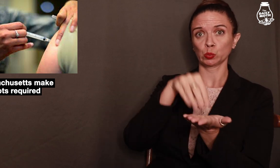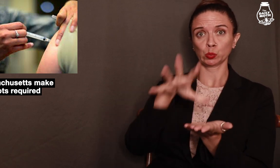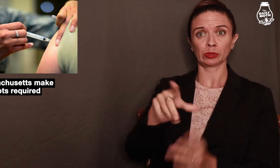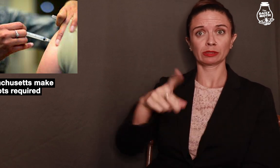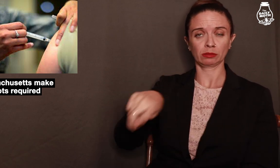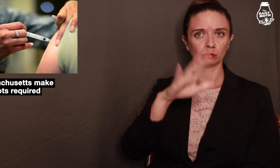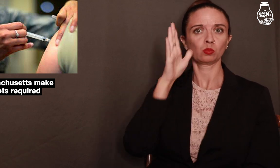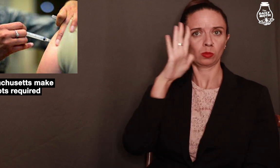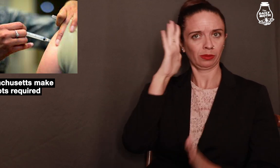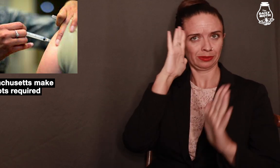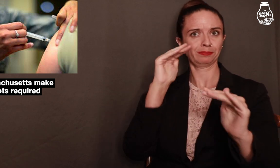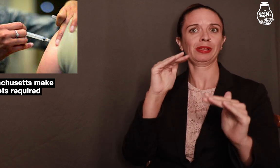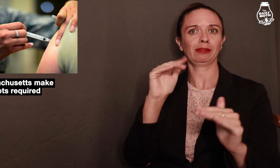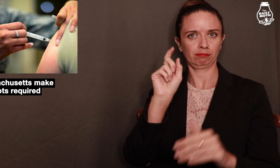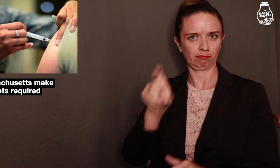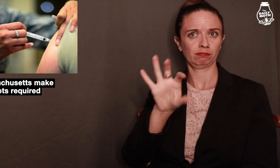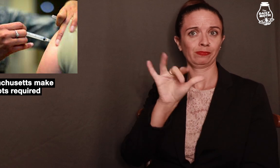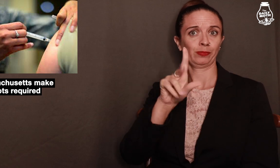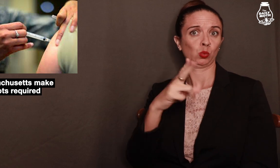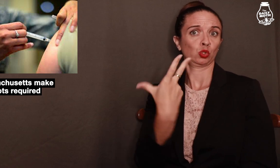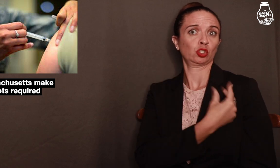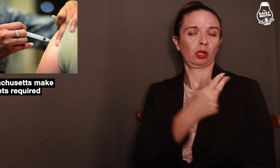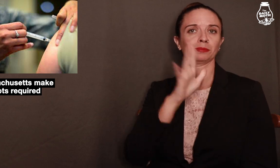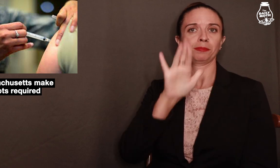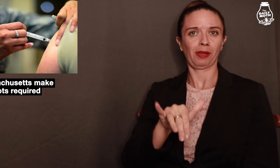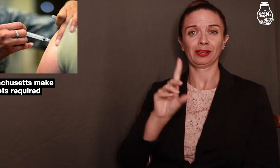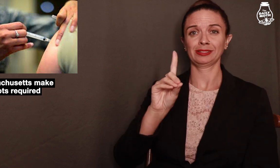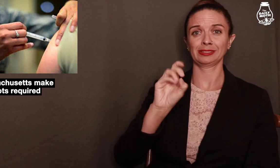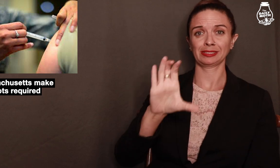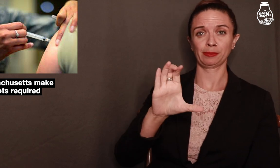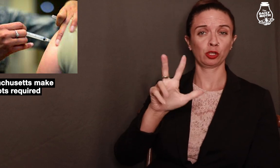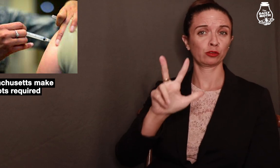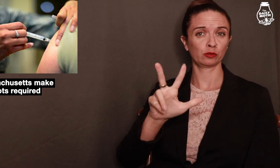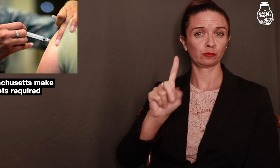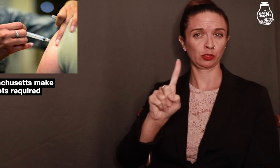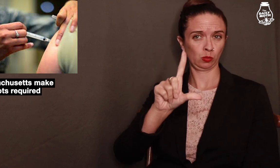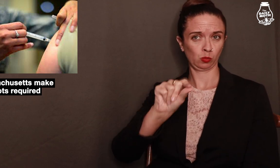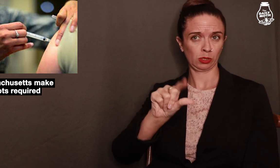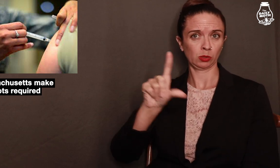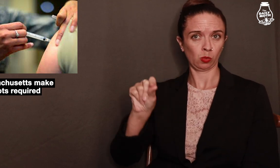Students will be expected to get the flu shots by December 31,